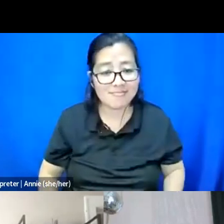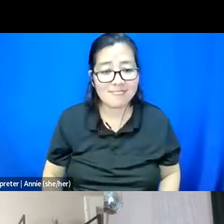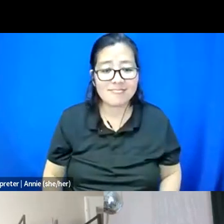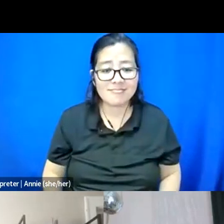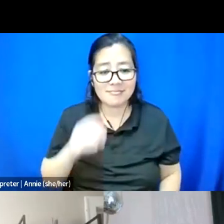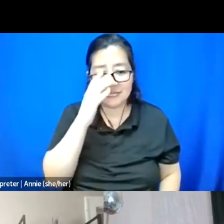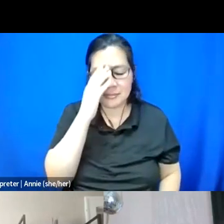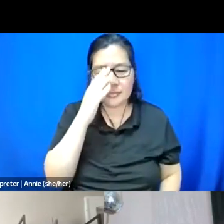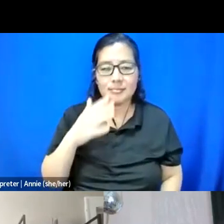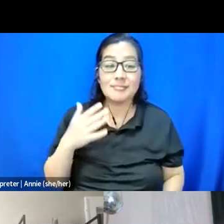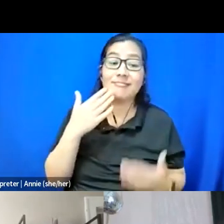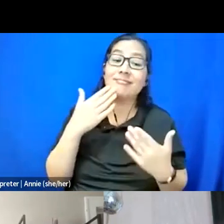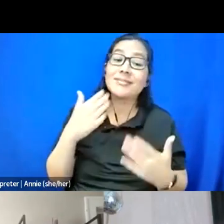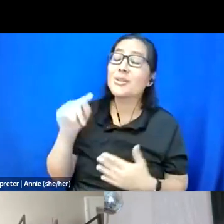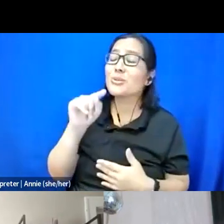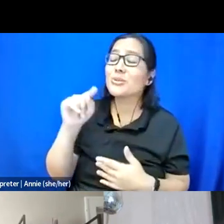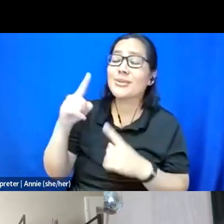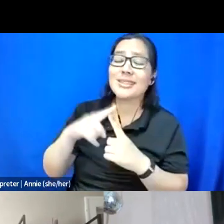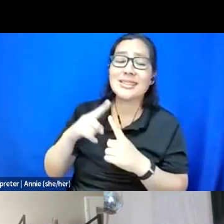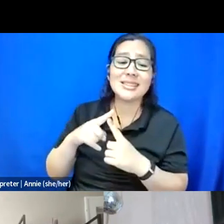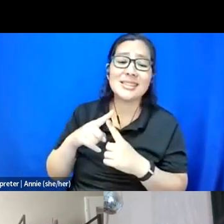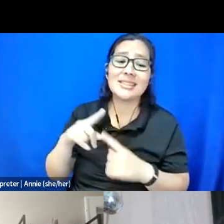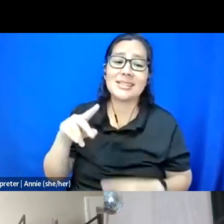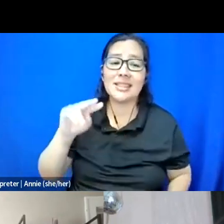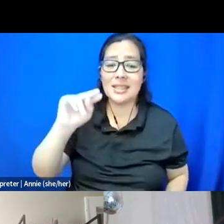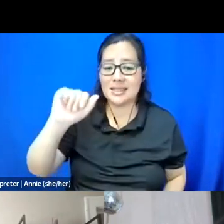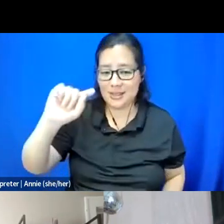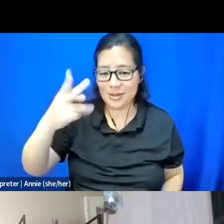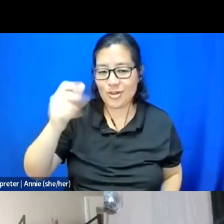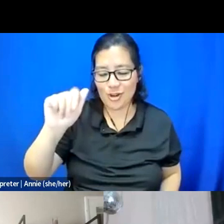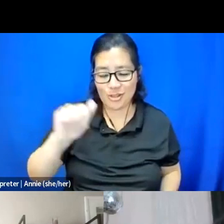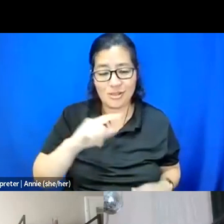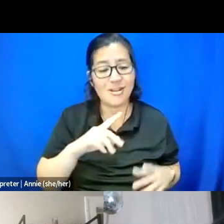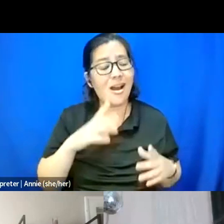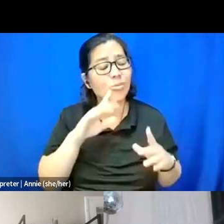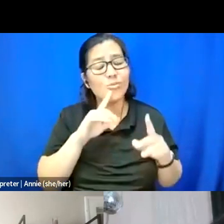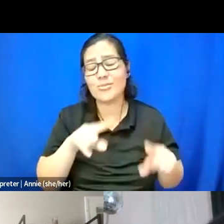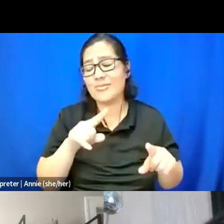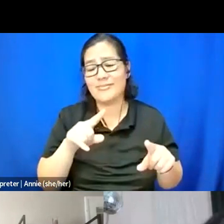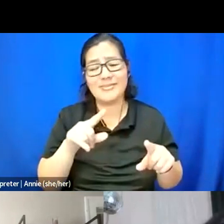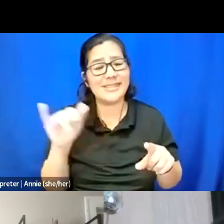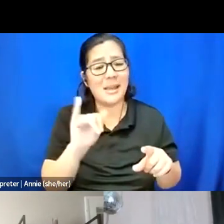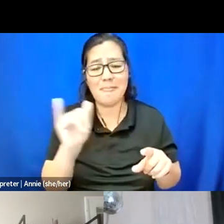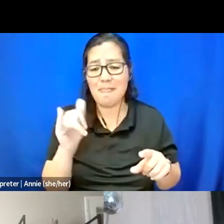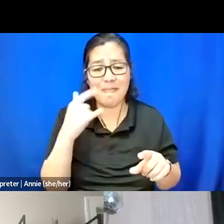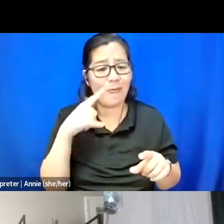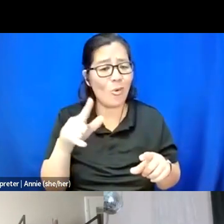Thank you, T. And I would just echo that for both of you T and Zee, just, you know,